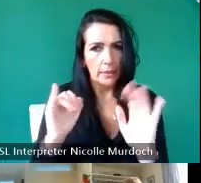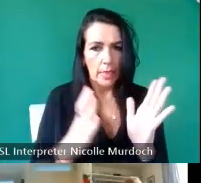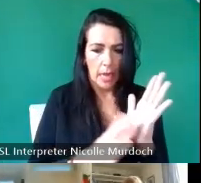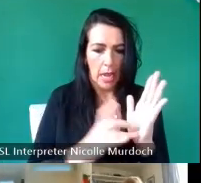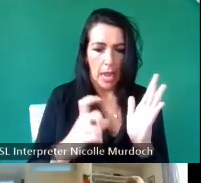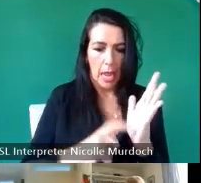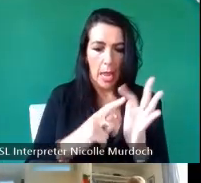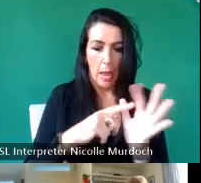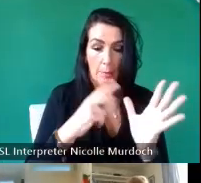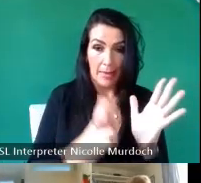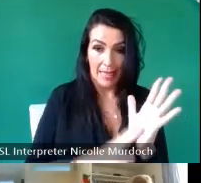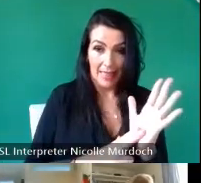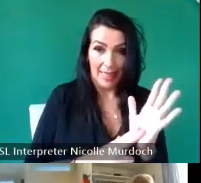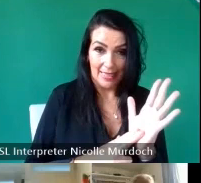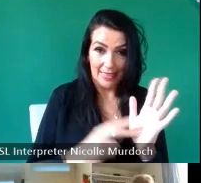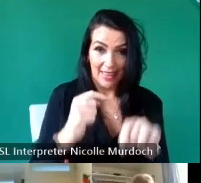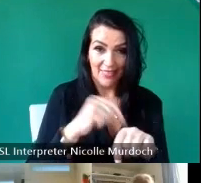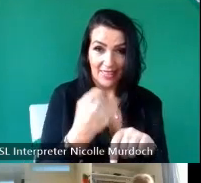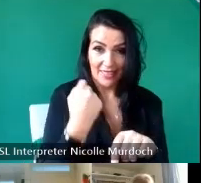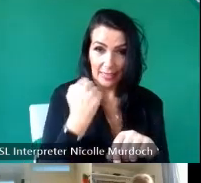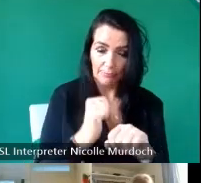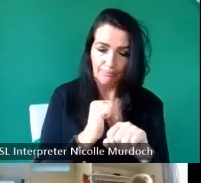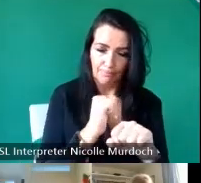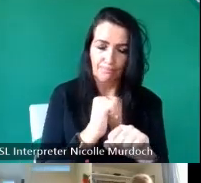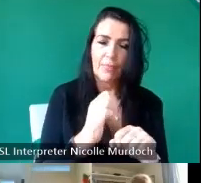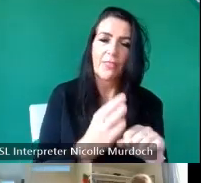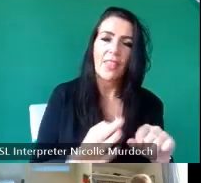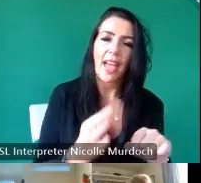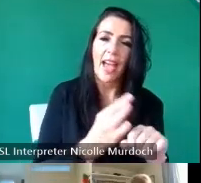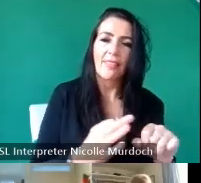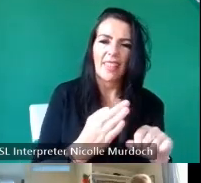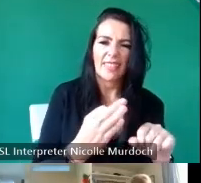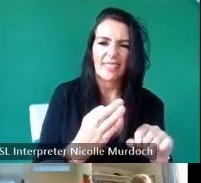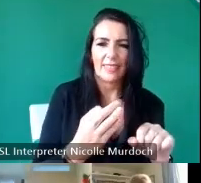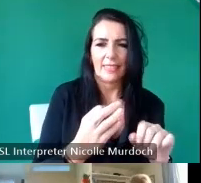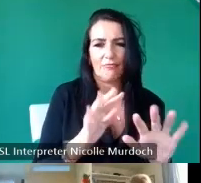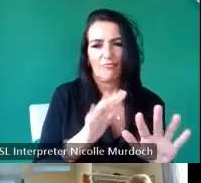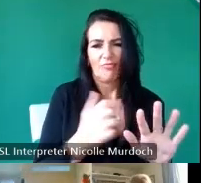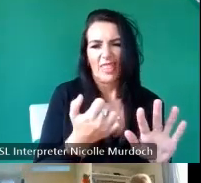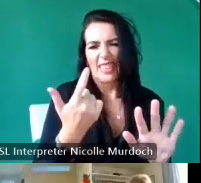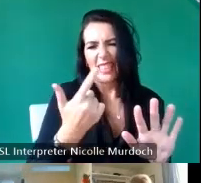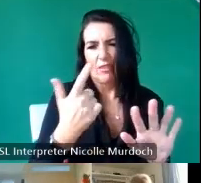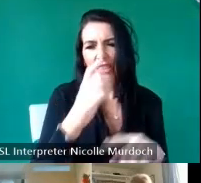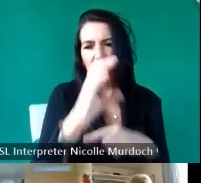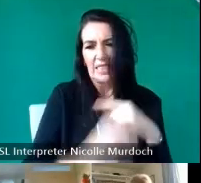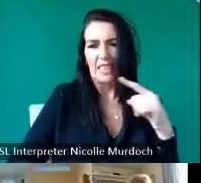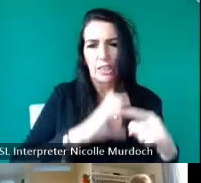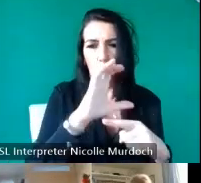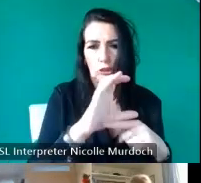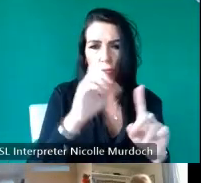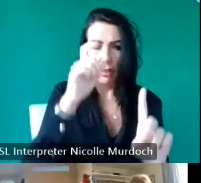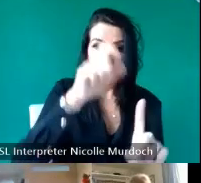the island in the 18 17 century 16 17th century a man who had committed a crime was ordered to